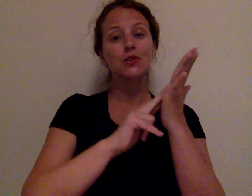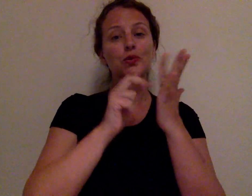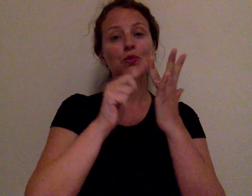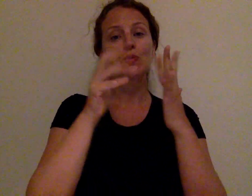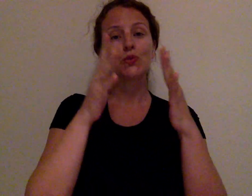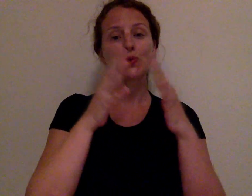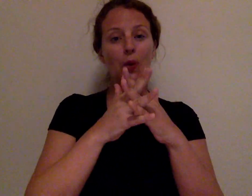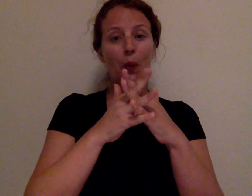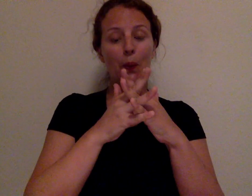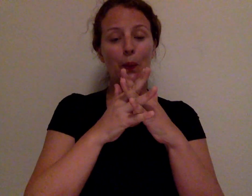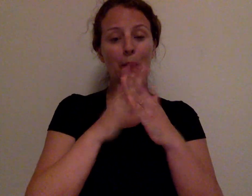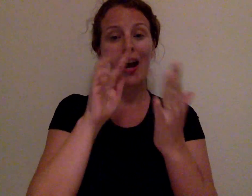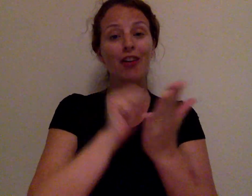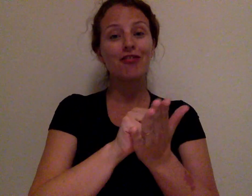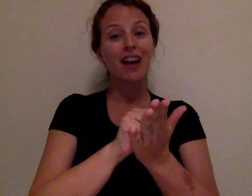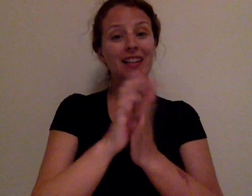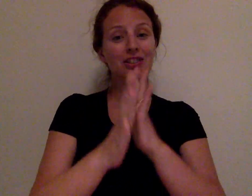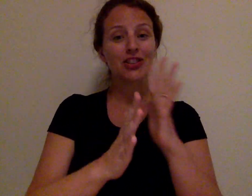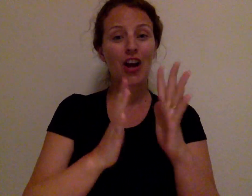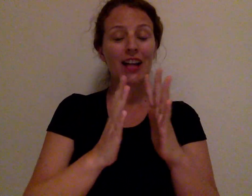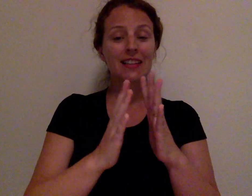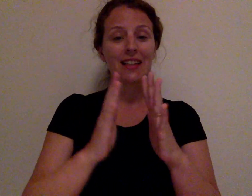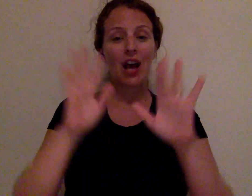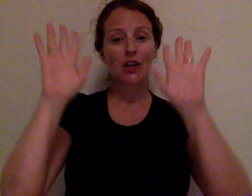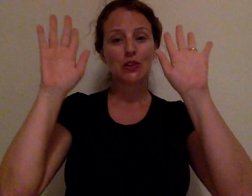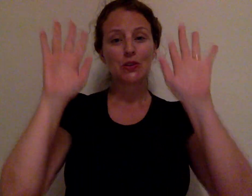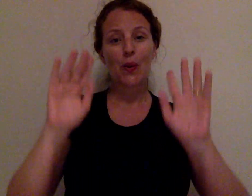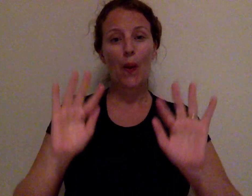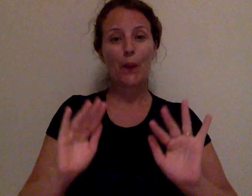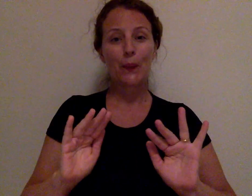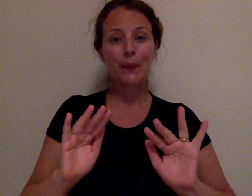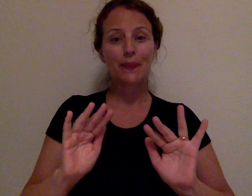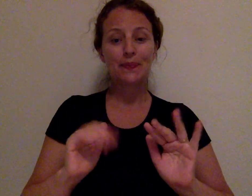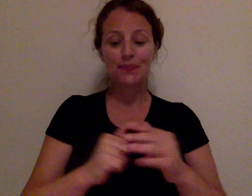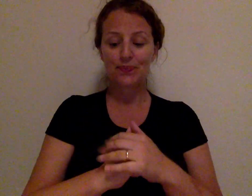SNOW Correct sign, "snow"